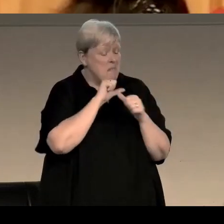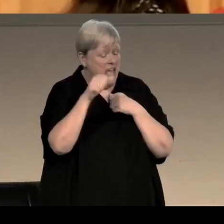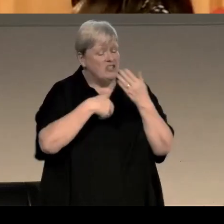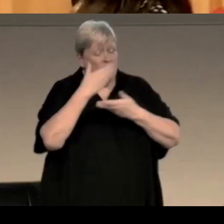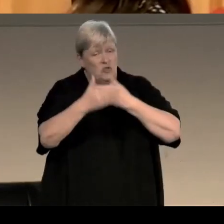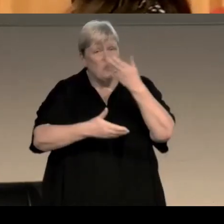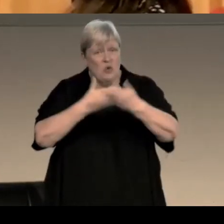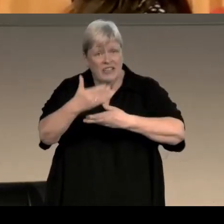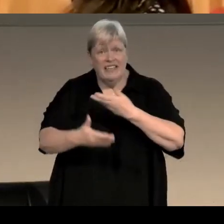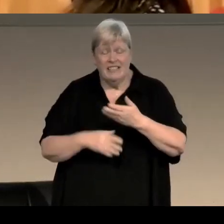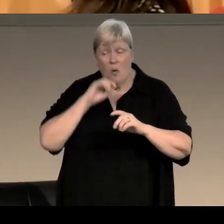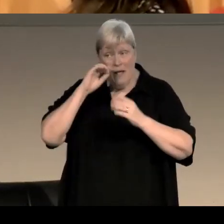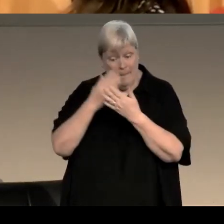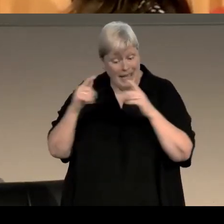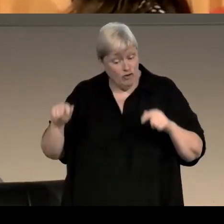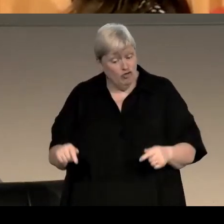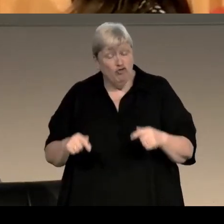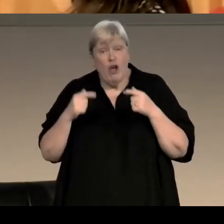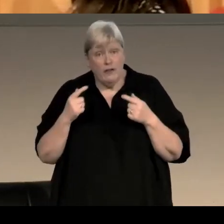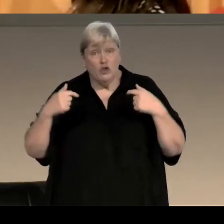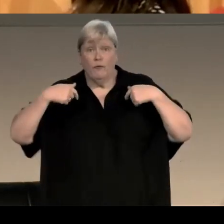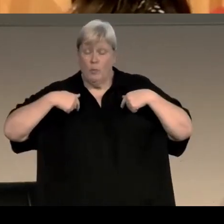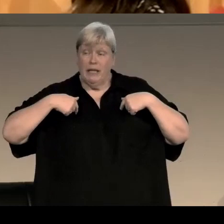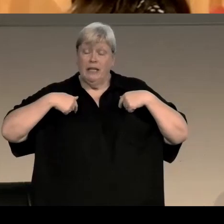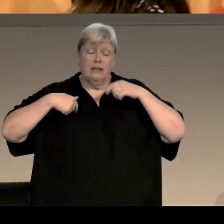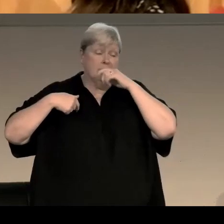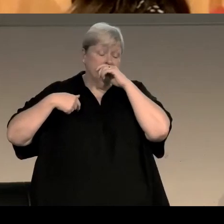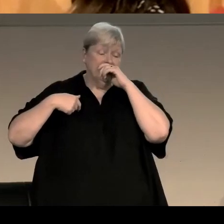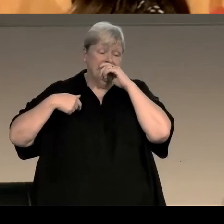So it will be a challenge, I mean, what I think I'm -